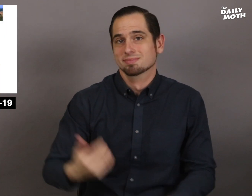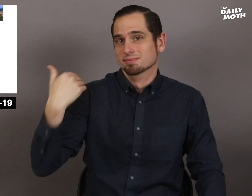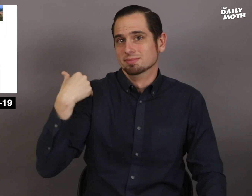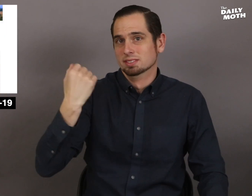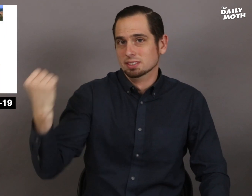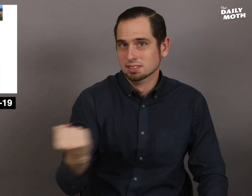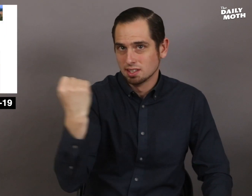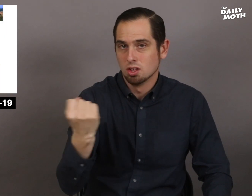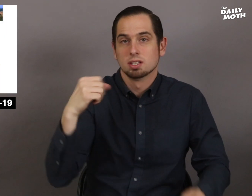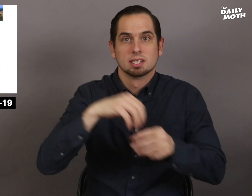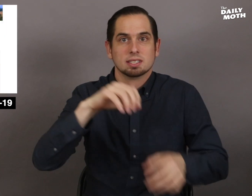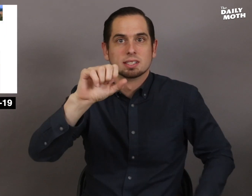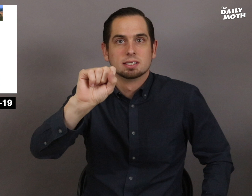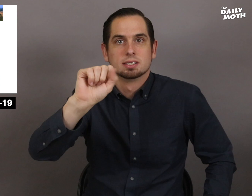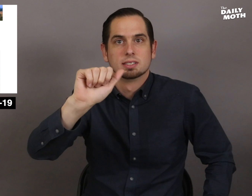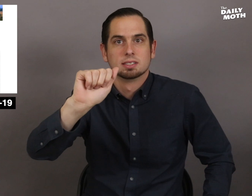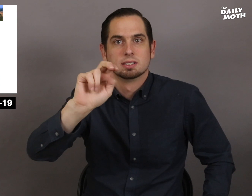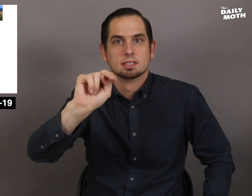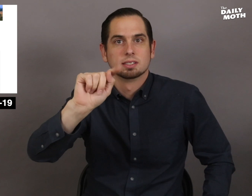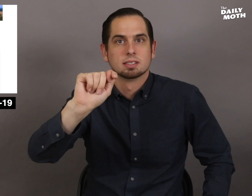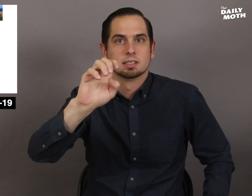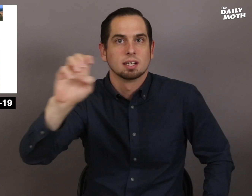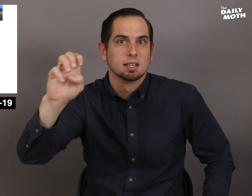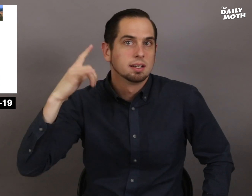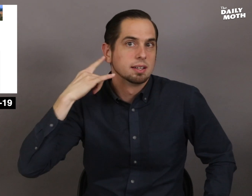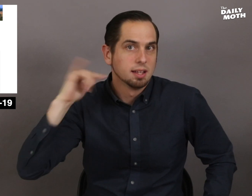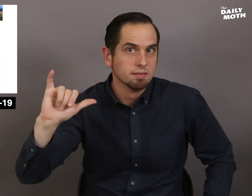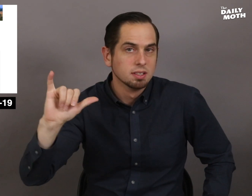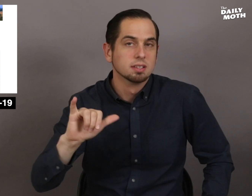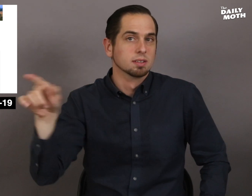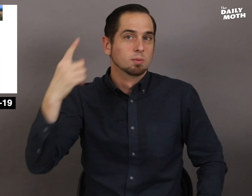On Saturday in Santee, California,